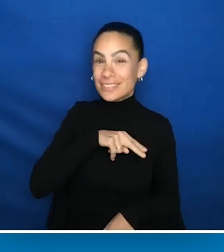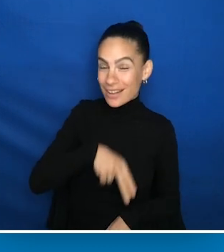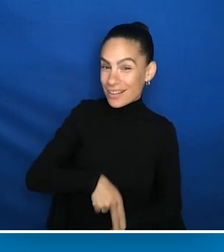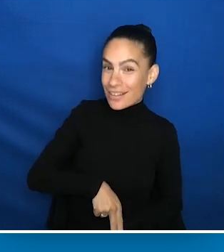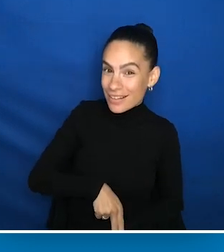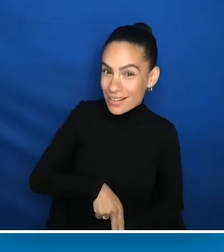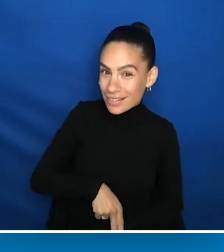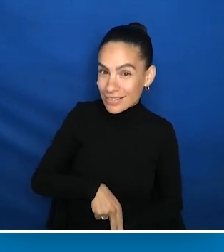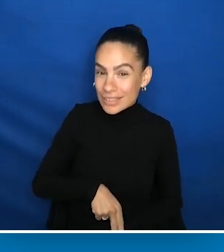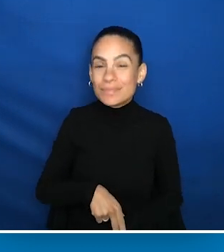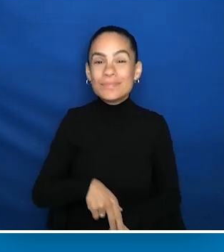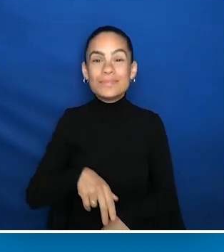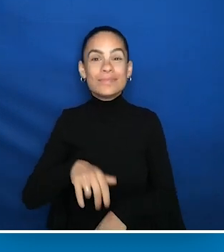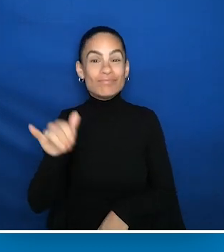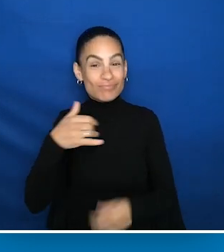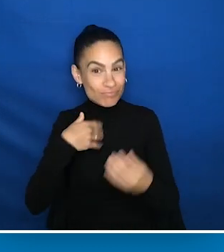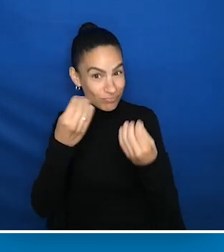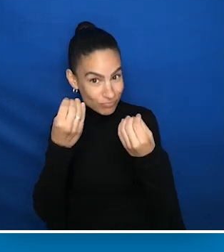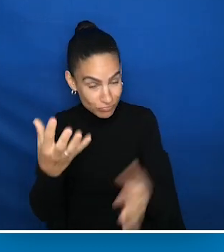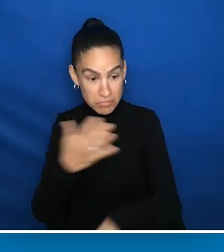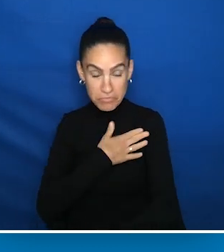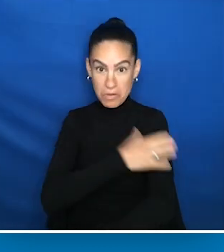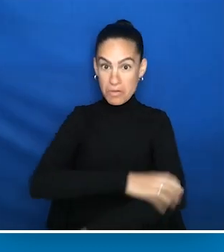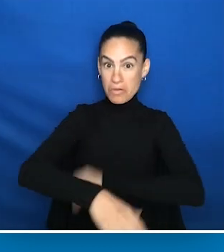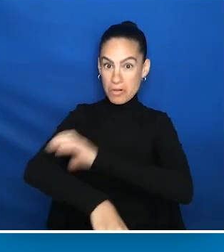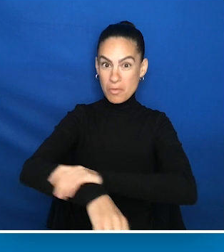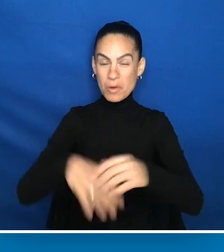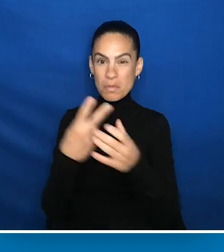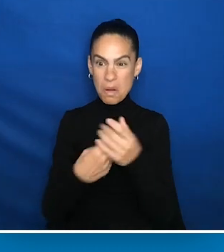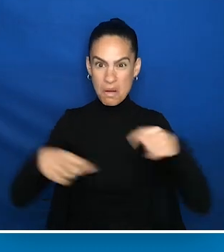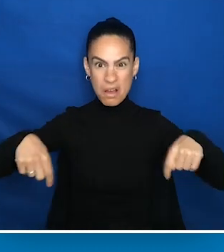Also, my arms are different than each other and may be different than yours.